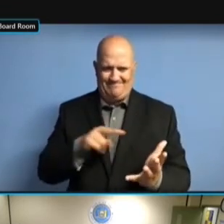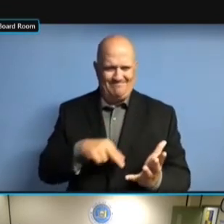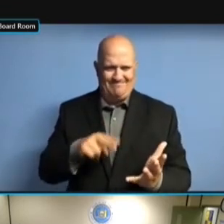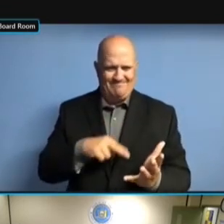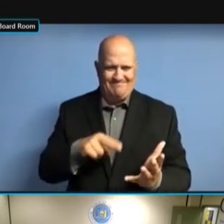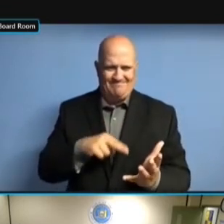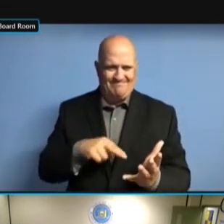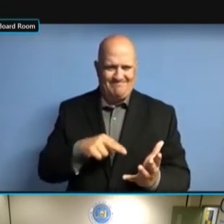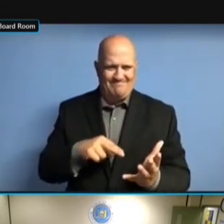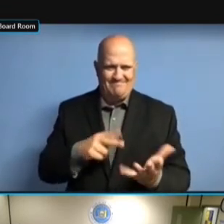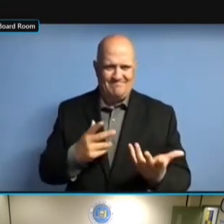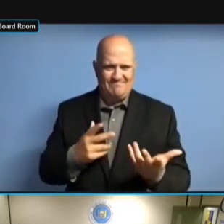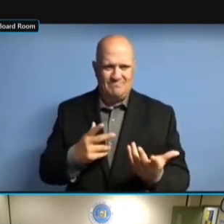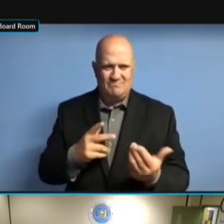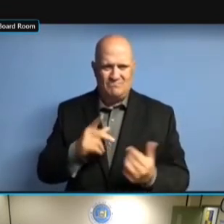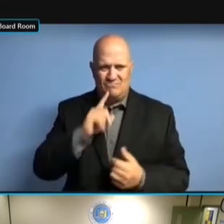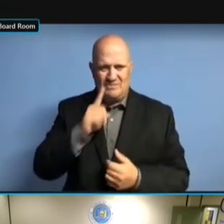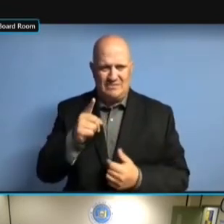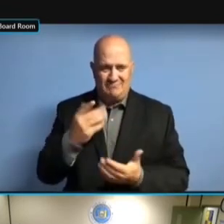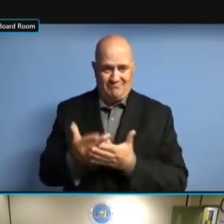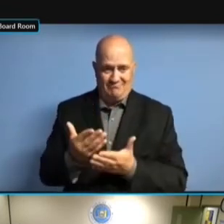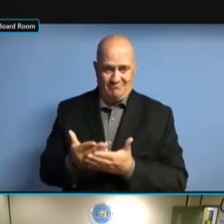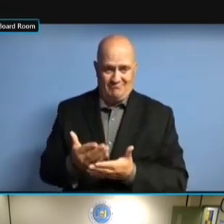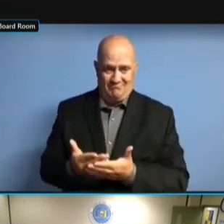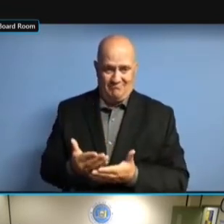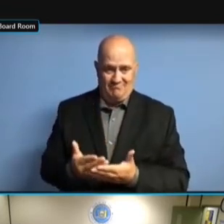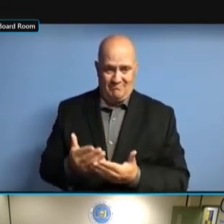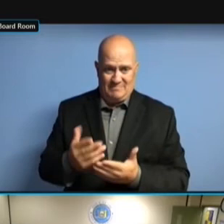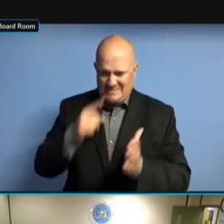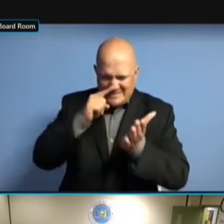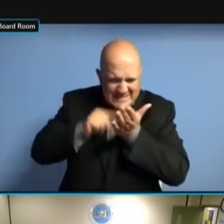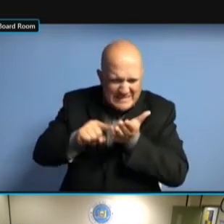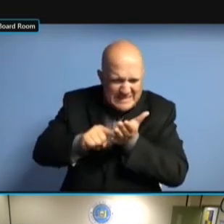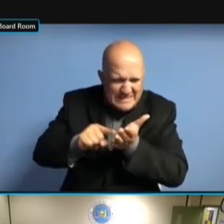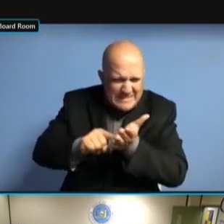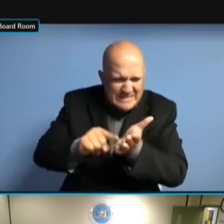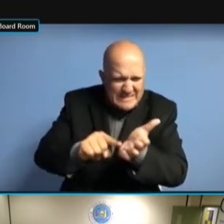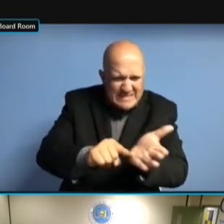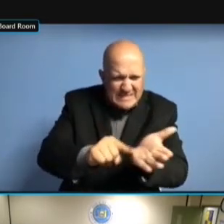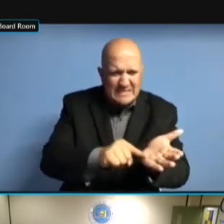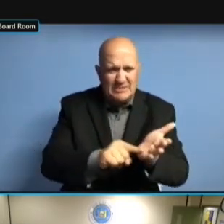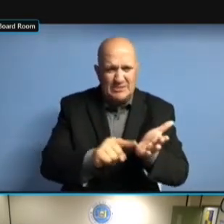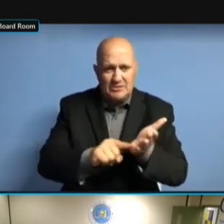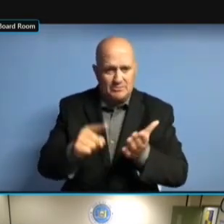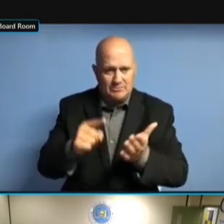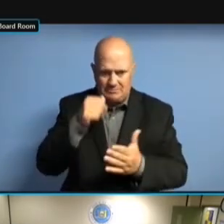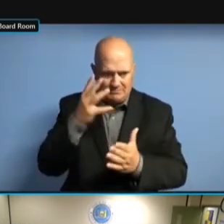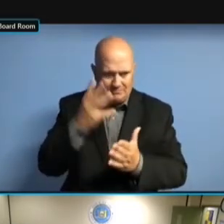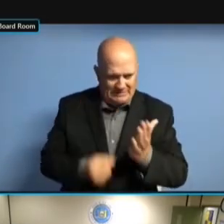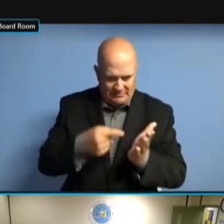AND BASICALLY MISSING FORENSIC EVIDENCE. EVIDENCE. EVIDENCE. SO EVIDENCE. SO THAT EVIDENCE. SO THAT I EVIDENCE. SO THAT I THINK EVIDENCE. SO THAT I THINK IT'S EVIDENCE. SO THAT I THINK IT'S IMPORTANT SO THAT I THINK IT'S IMPORTANT SO THAT I THINK IT'S IMPORTANT THAT SO THAT I THINK IT'S IMPORTANT THAT THE SO THAT I THINK IT'S IMPORTANT THAT THE OPERATIONS